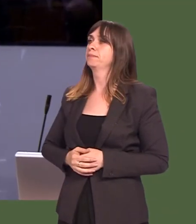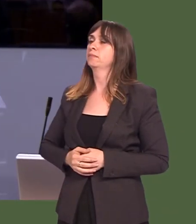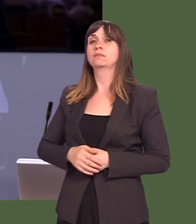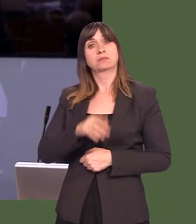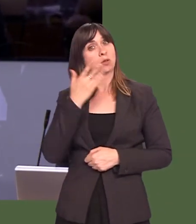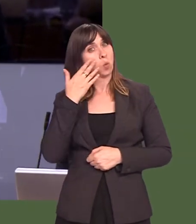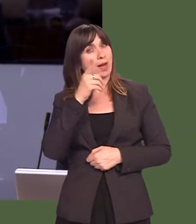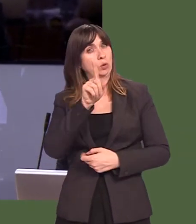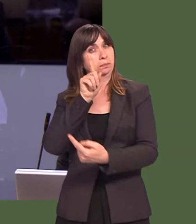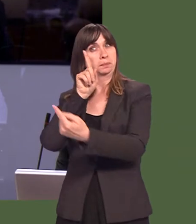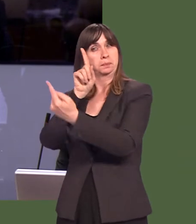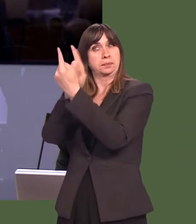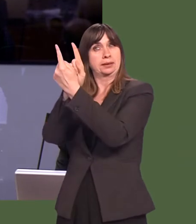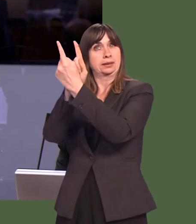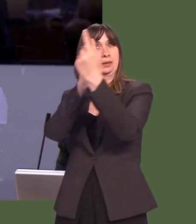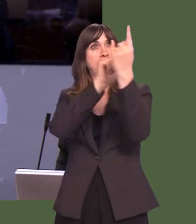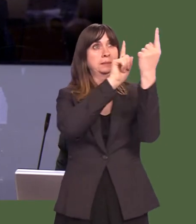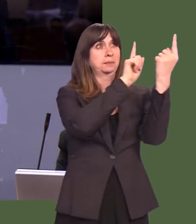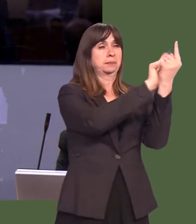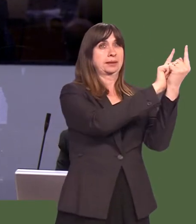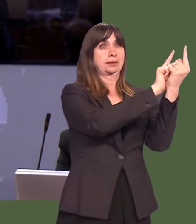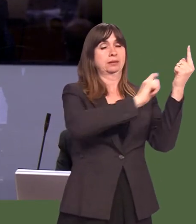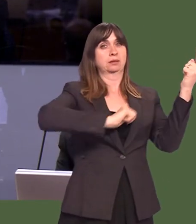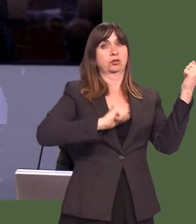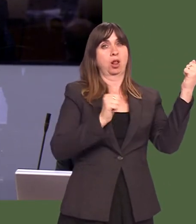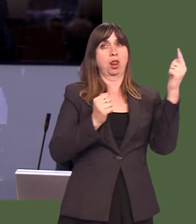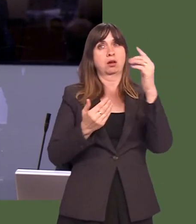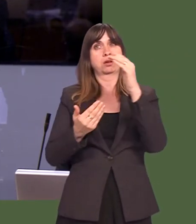When will the First Minister meet with the First Ministers of the UKís other devolved